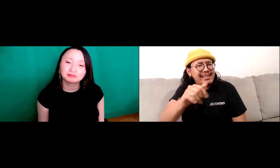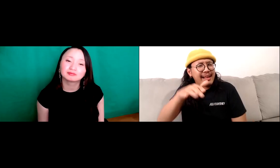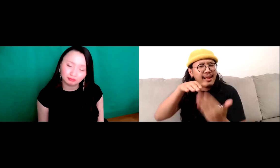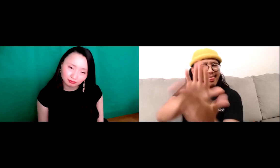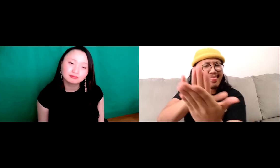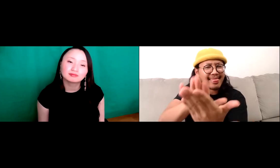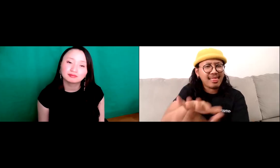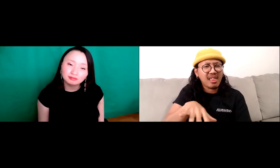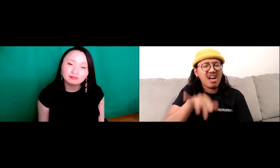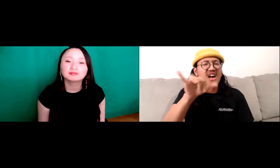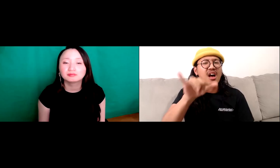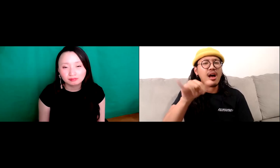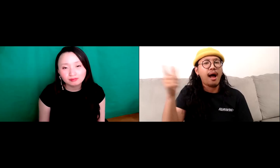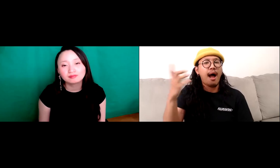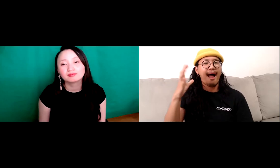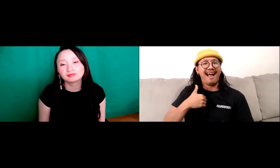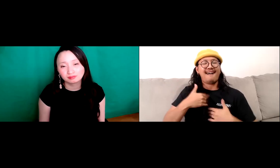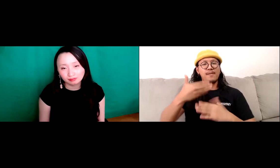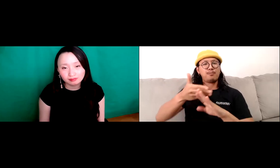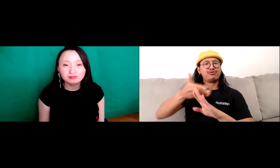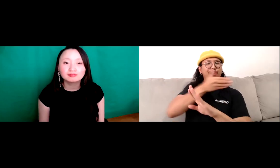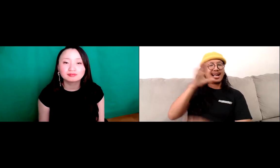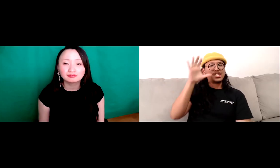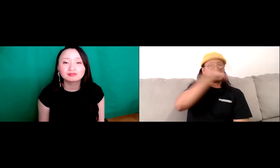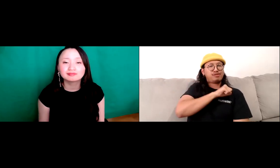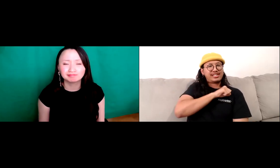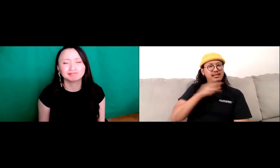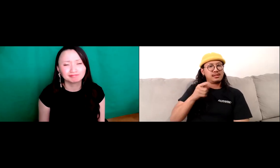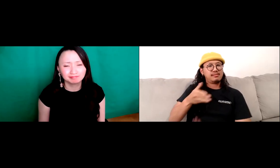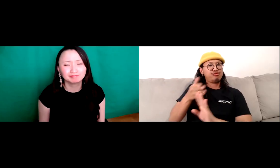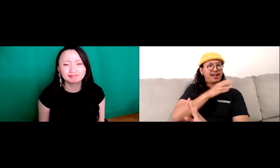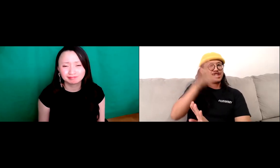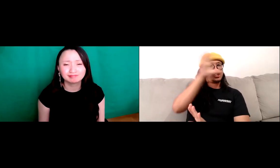I had just gotten done dancing but they were very much my face just asked me these questions